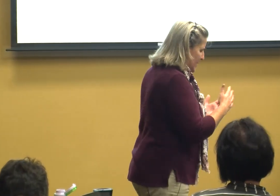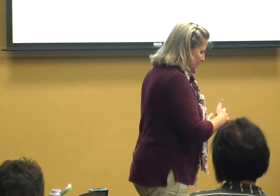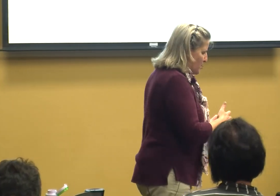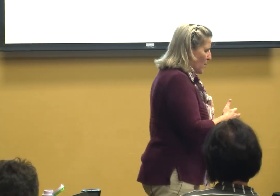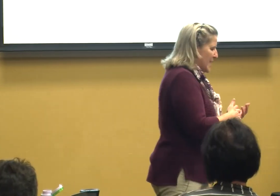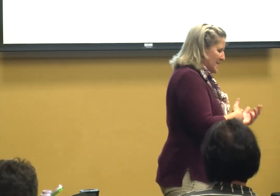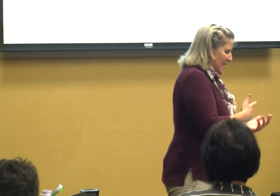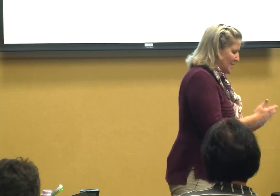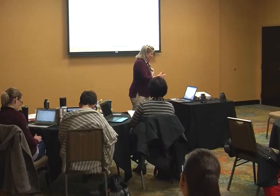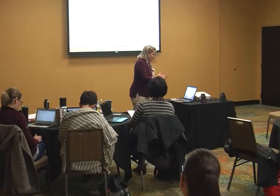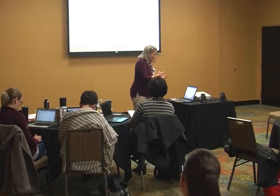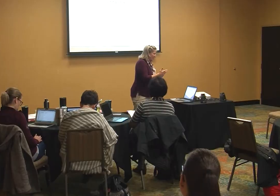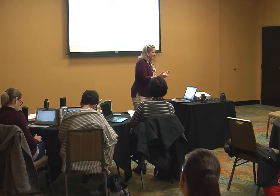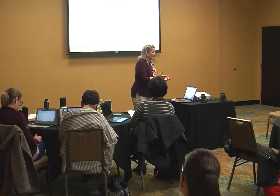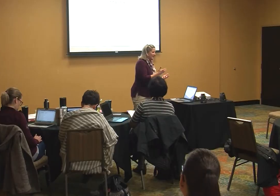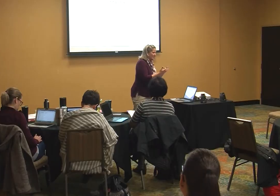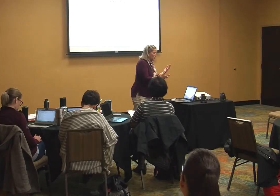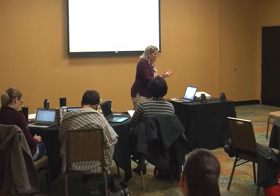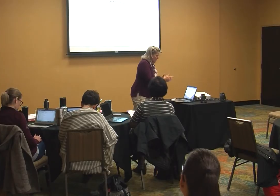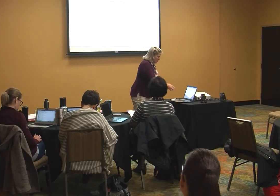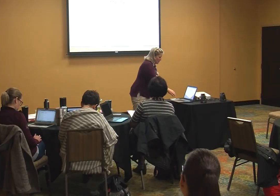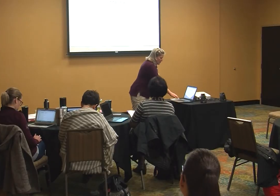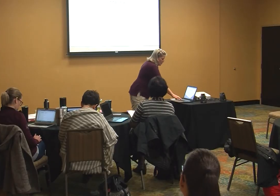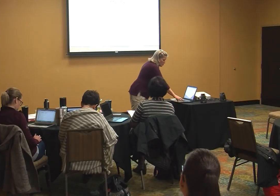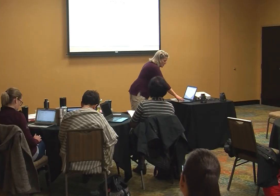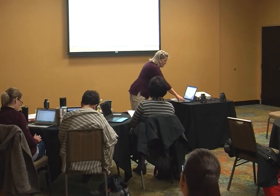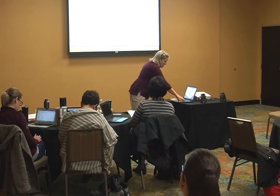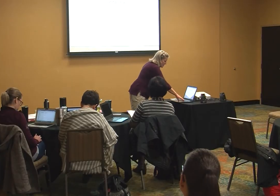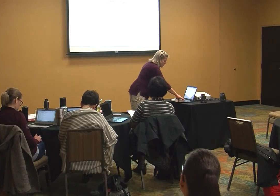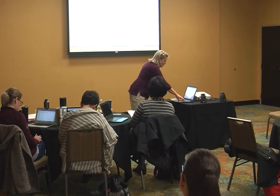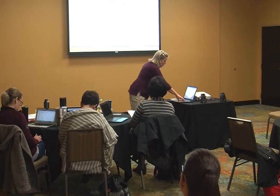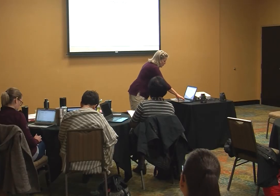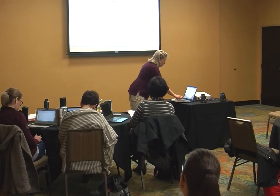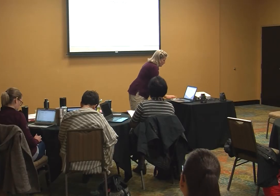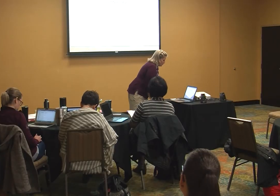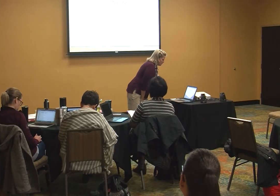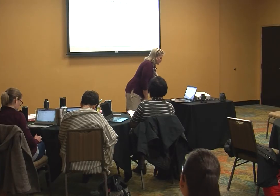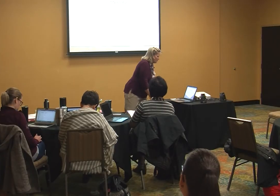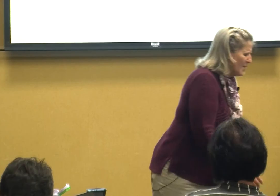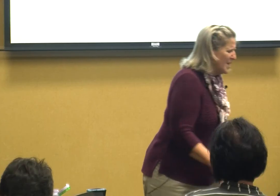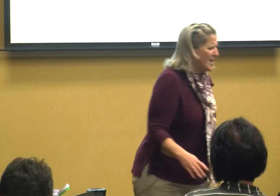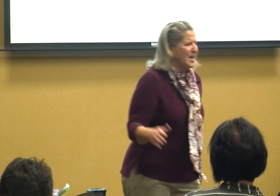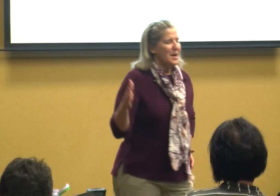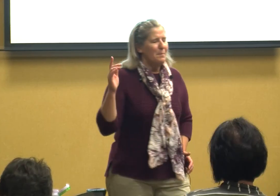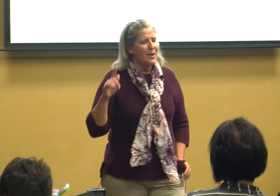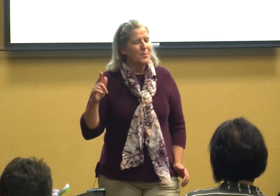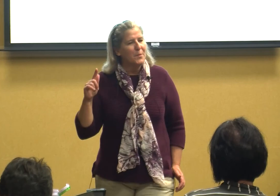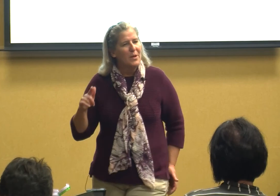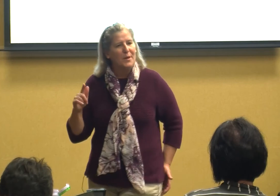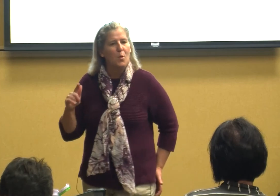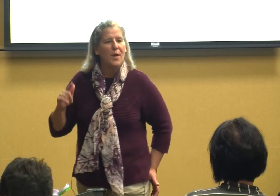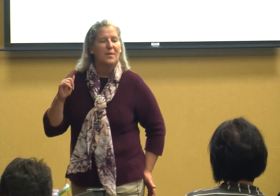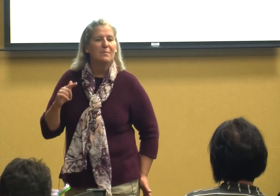it's pre intentional and it's it's where we do the emergent you know because we really want them to